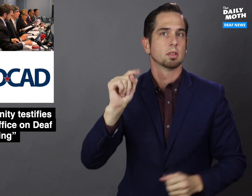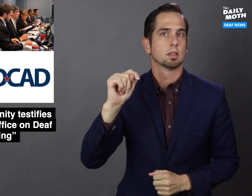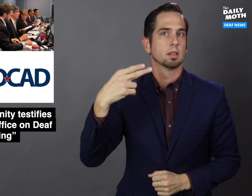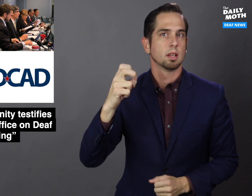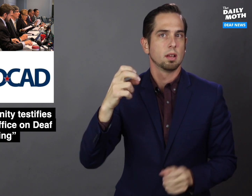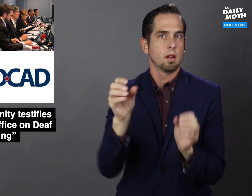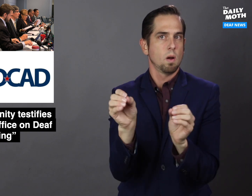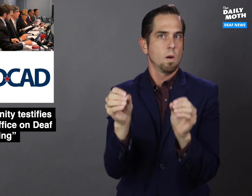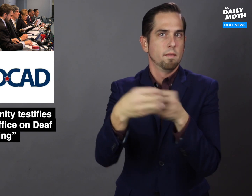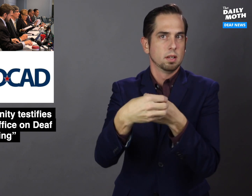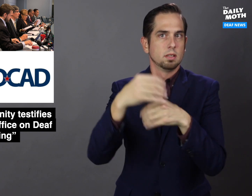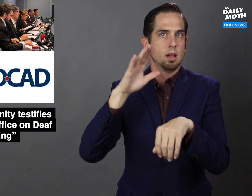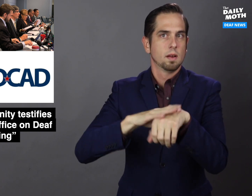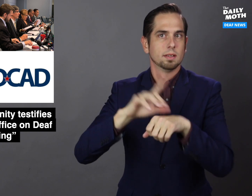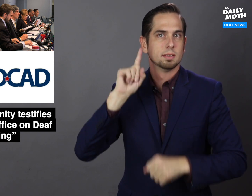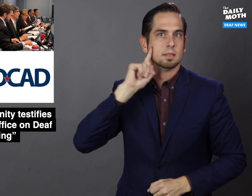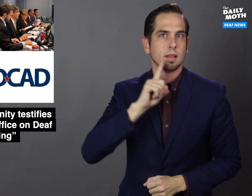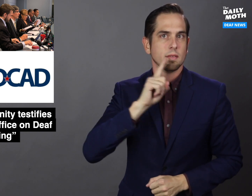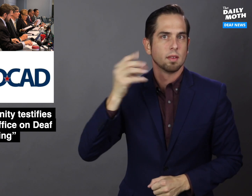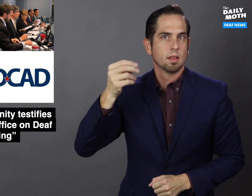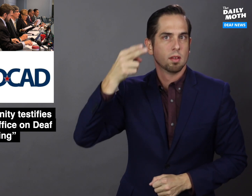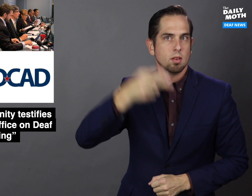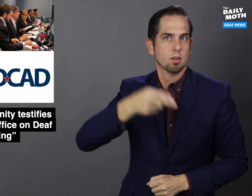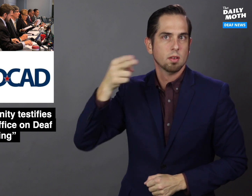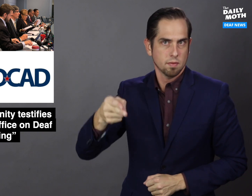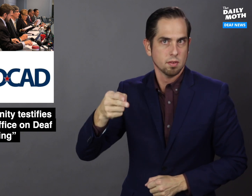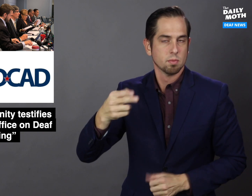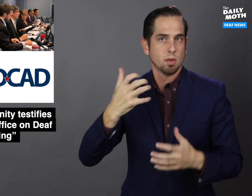the "Office on Deaf and Hard of Hearing"